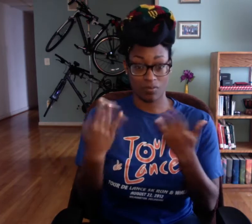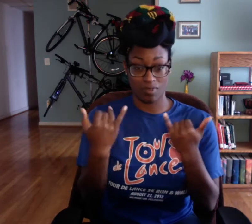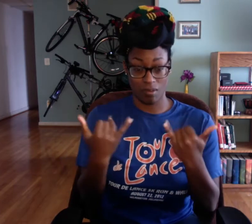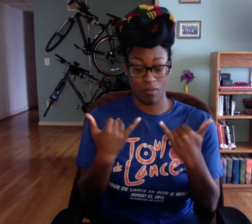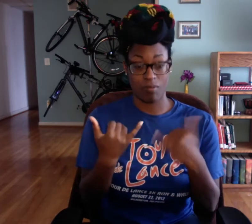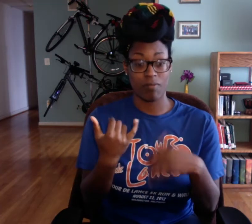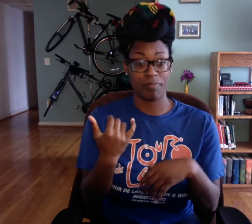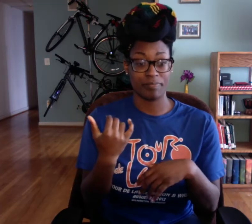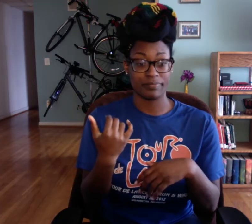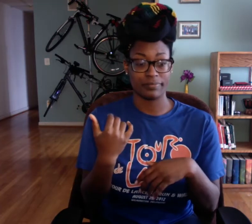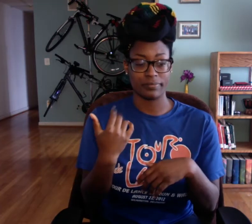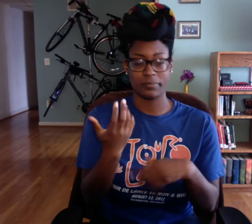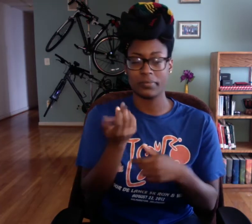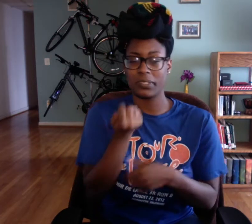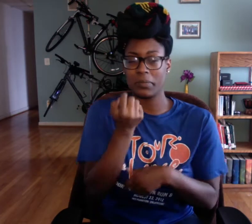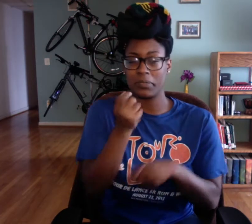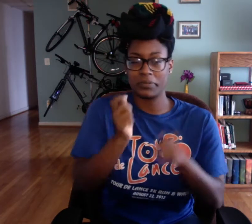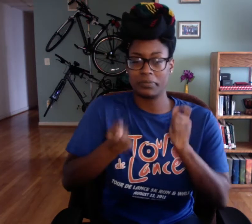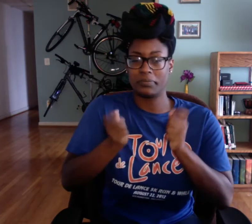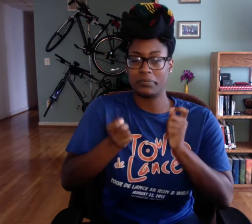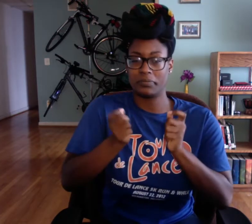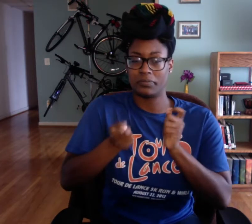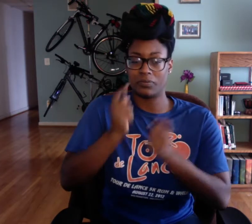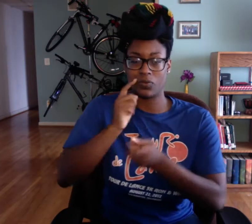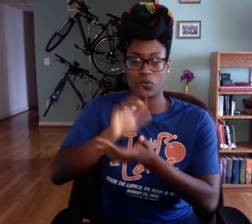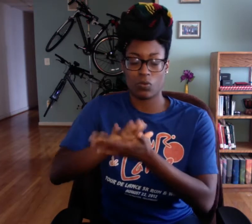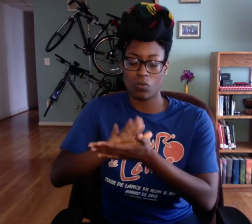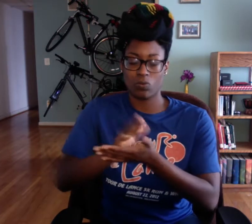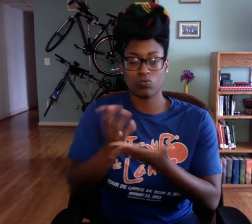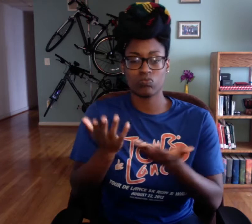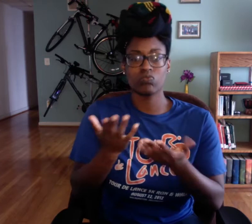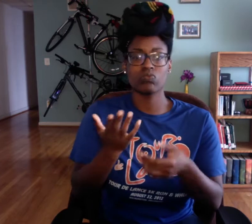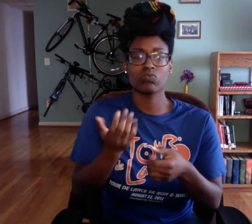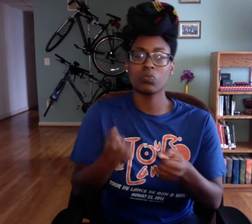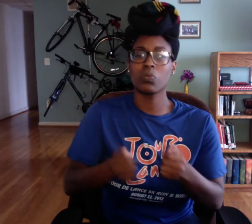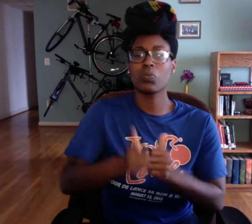So my schedule right now is a little bit adjusted for school.